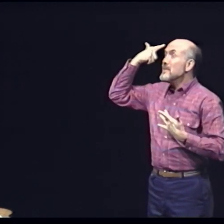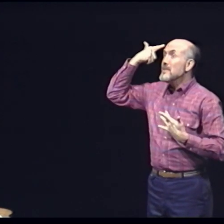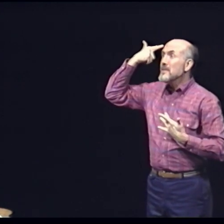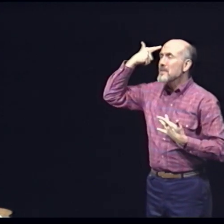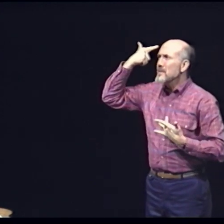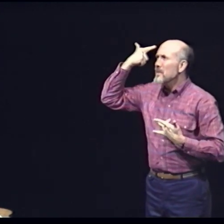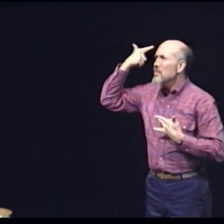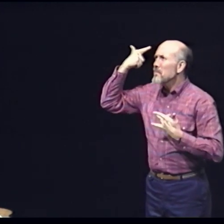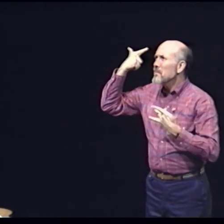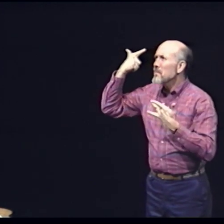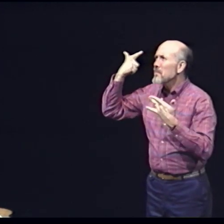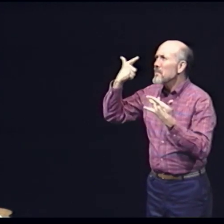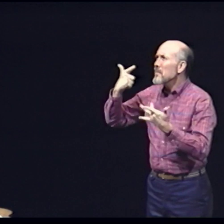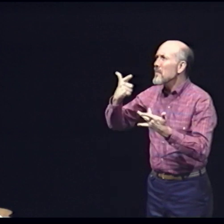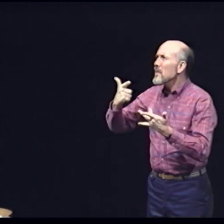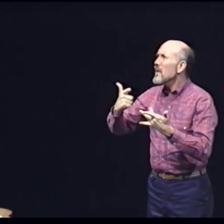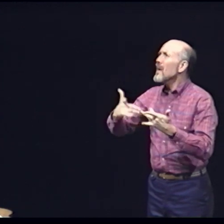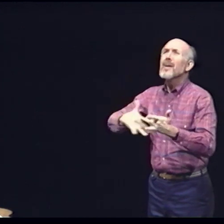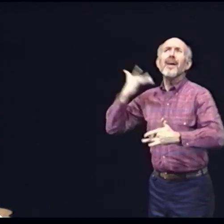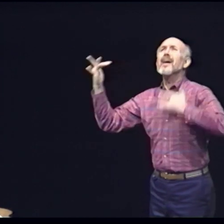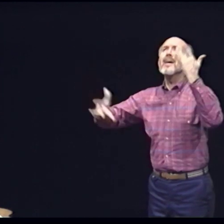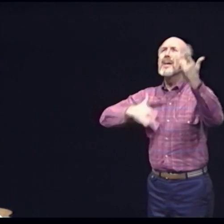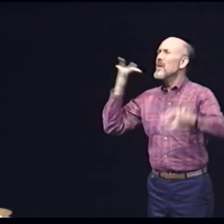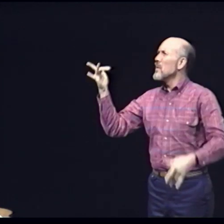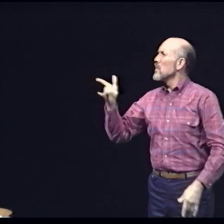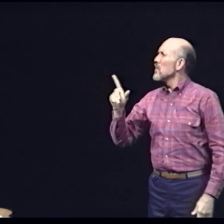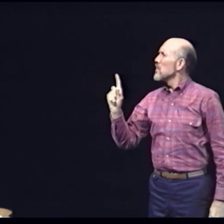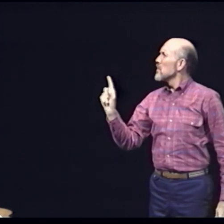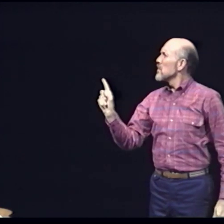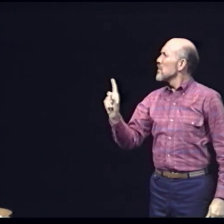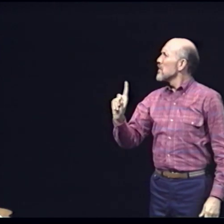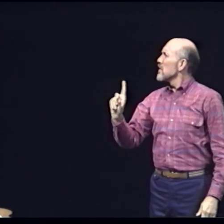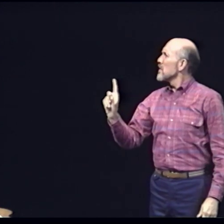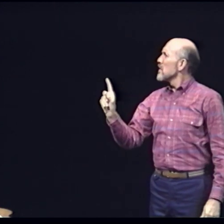Suicide-prone Zest for life - where?